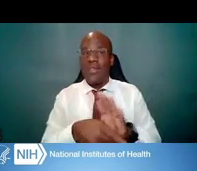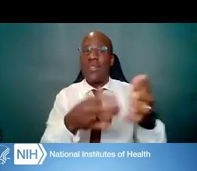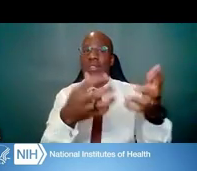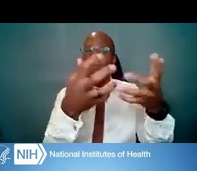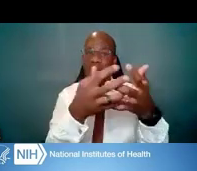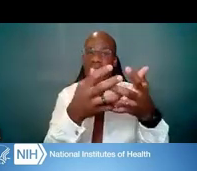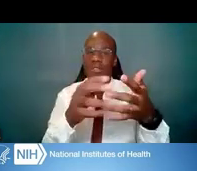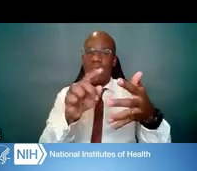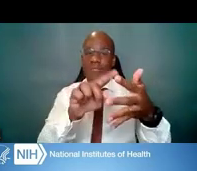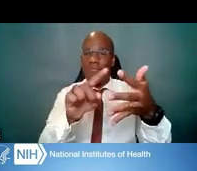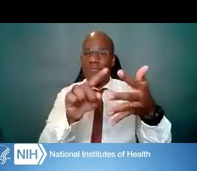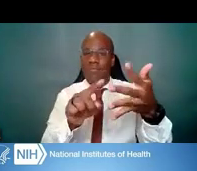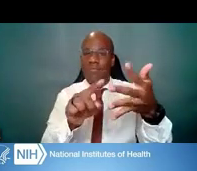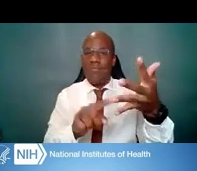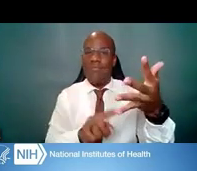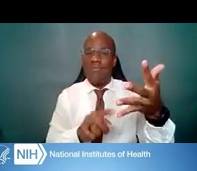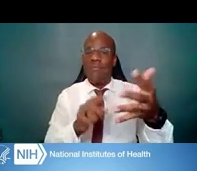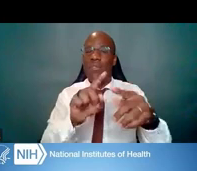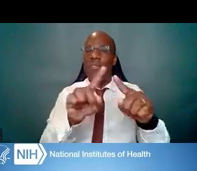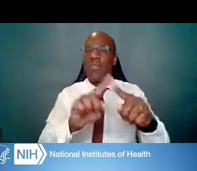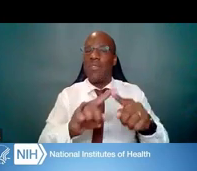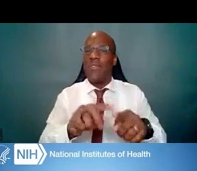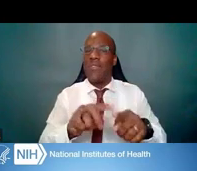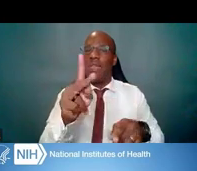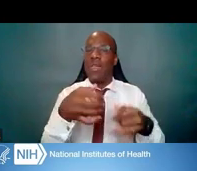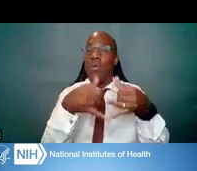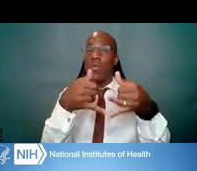And you can view the K funding opportunities ahead of time.